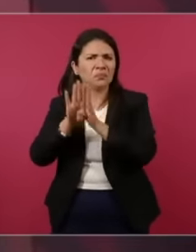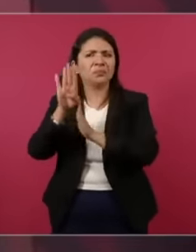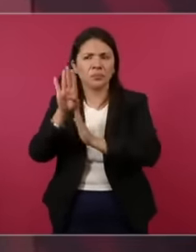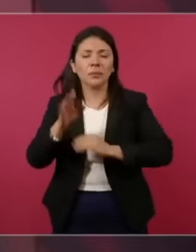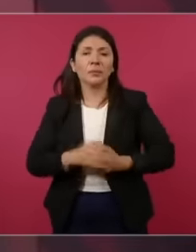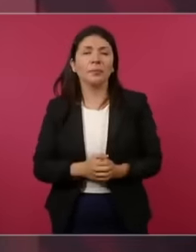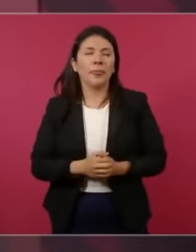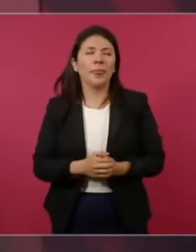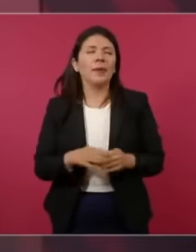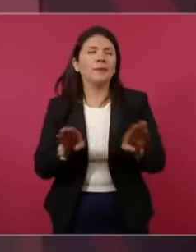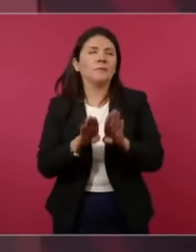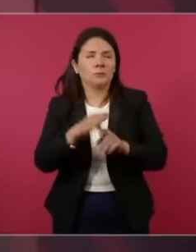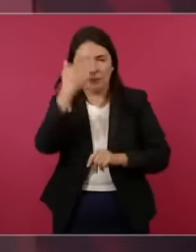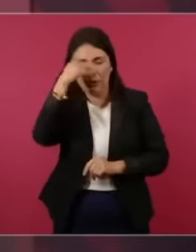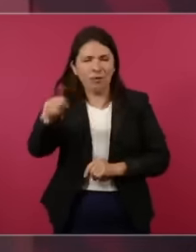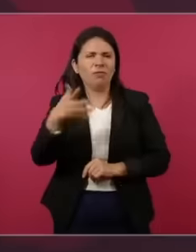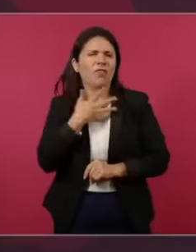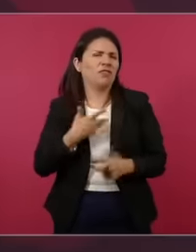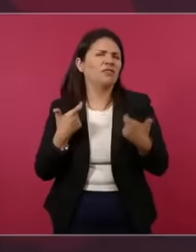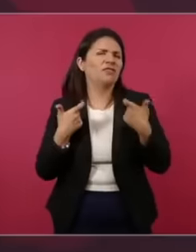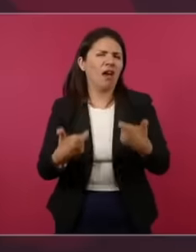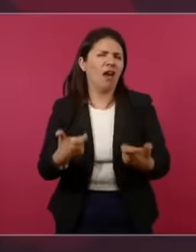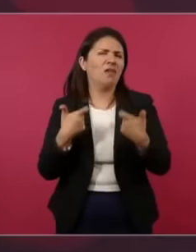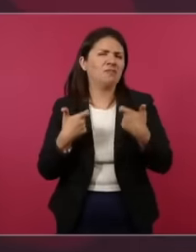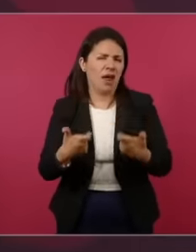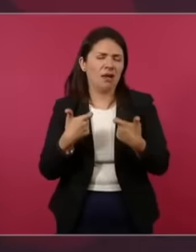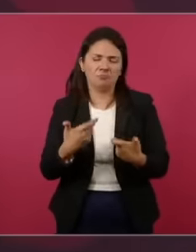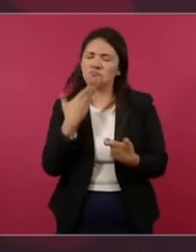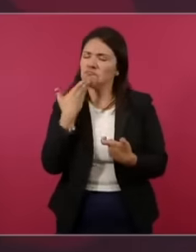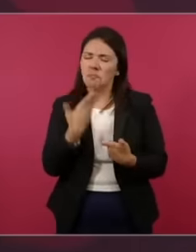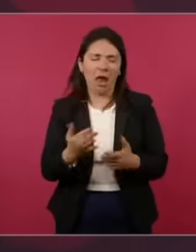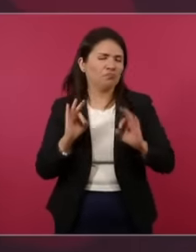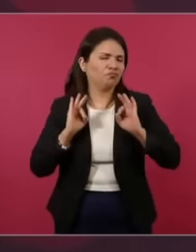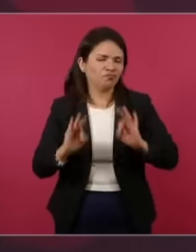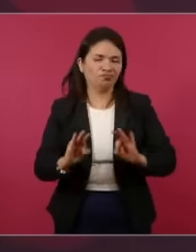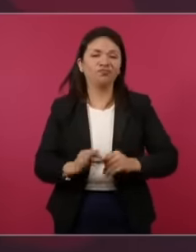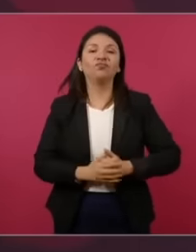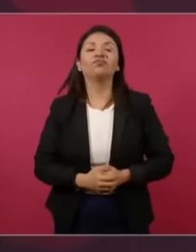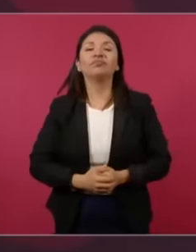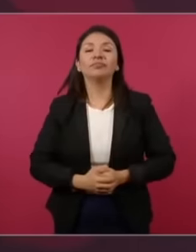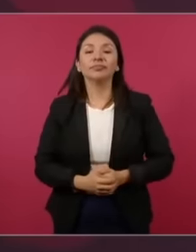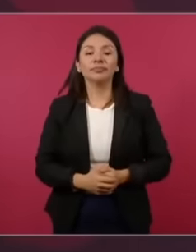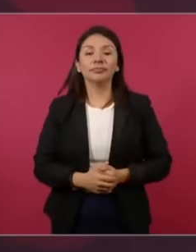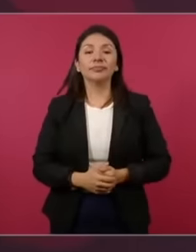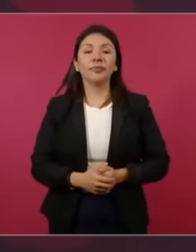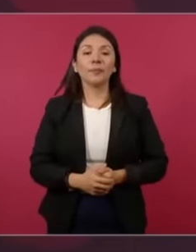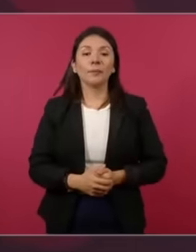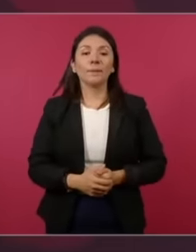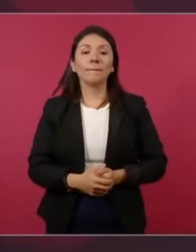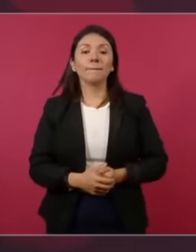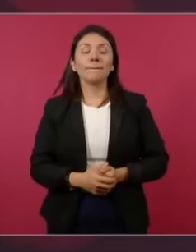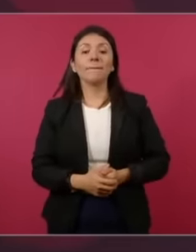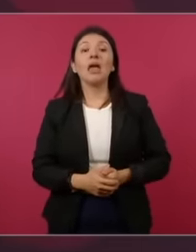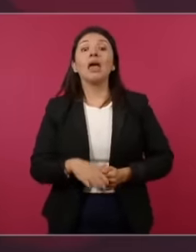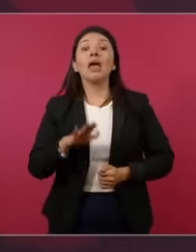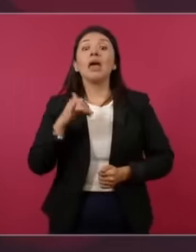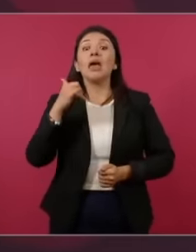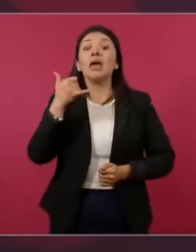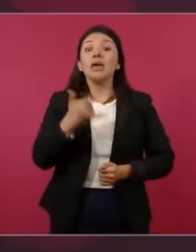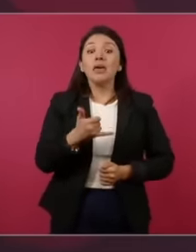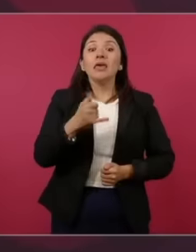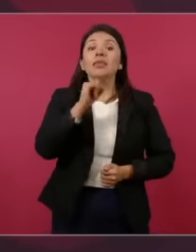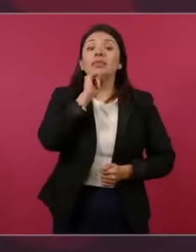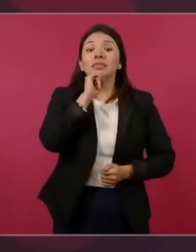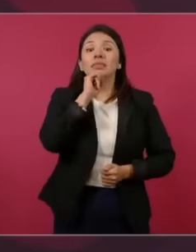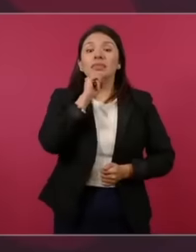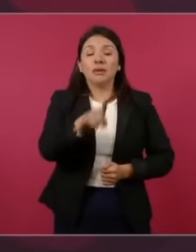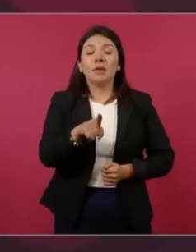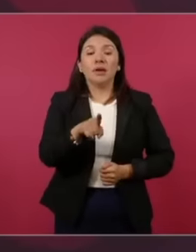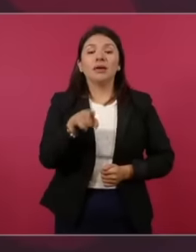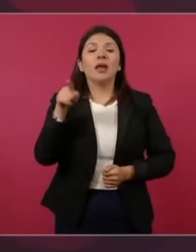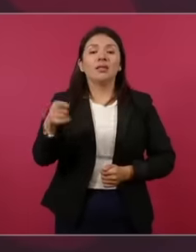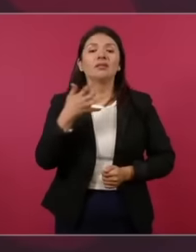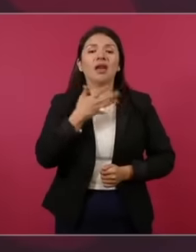it can be understood, he has a lot of money and he also has the